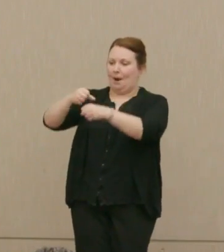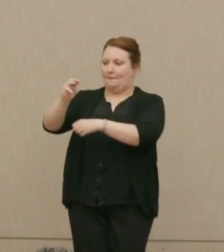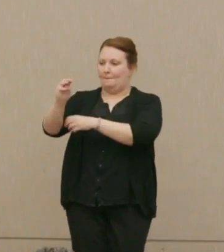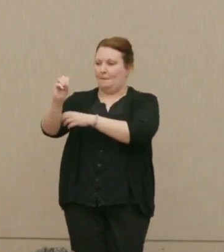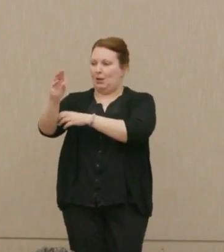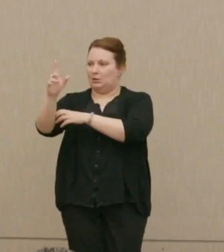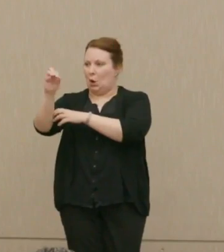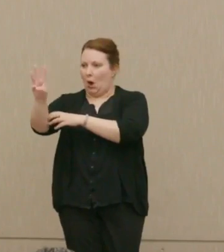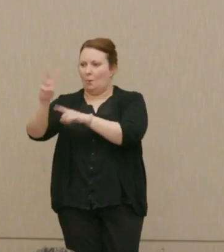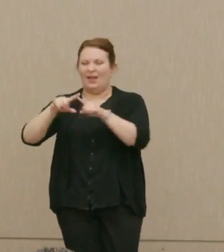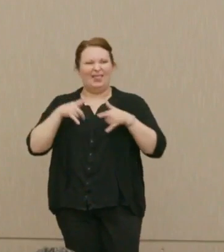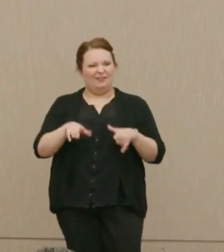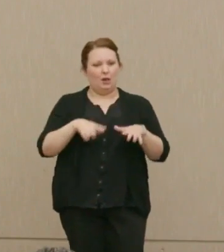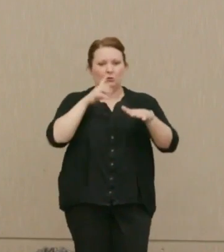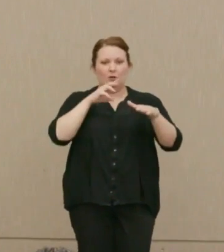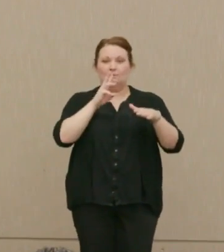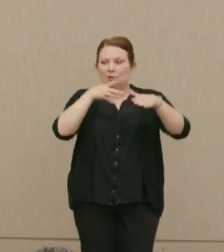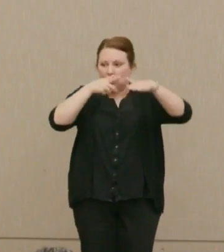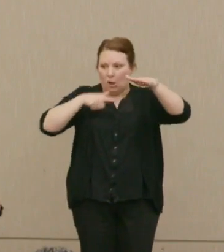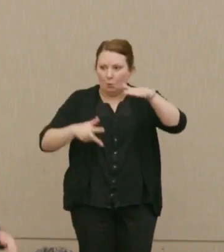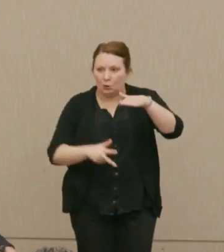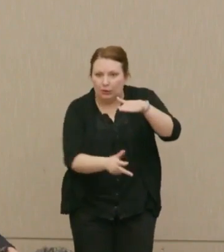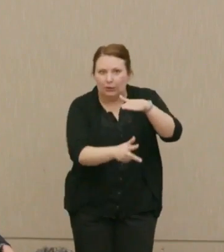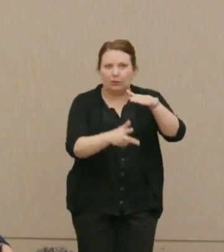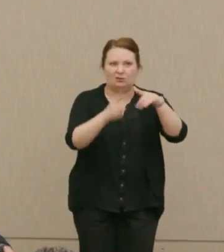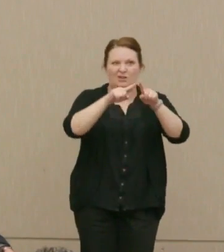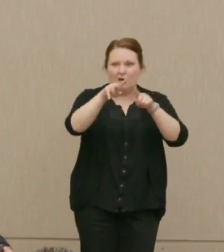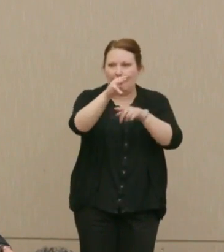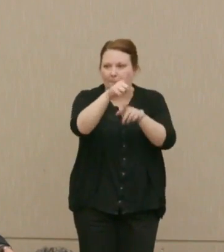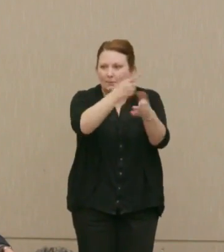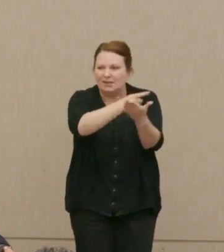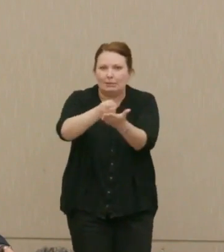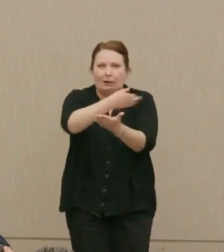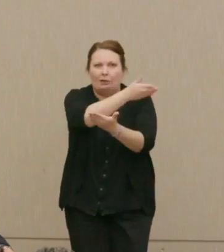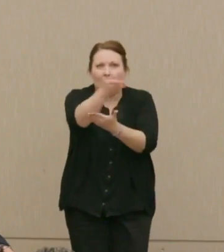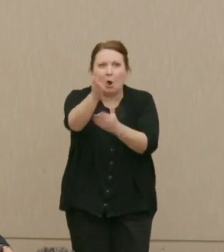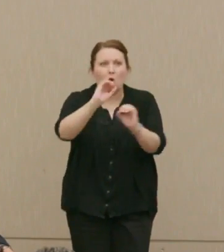submarines and some missiles you hadn't hit, out there with no central command to tell